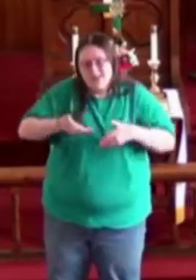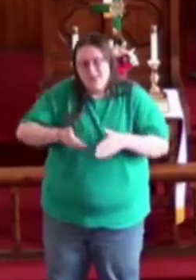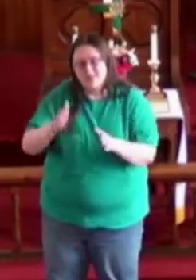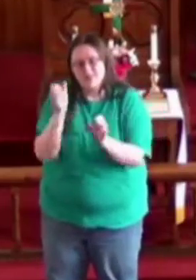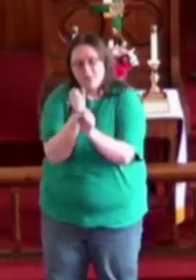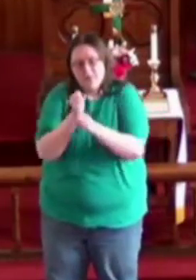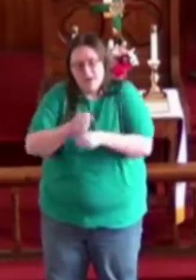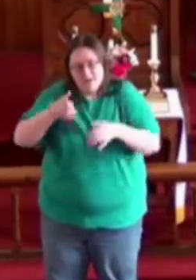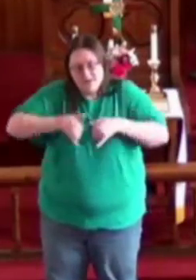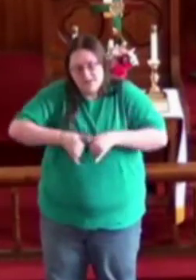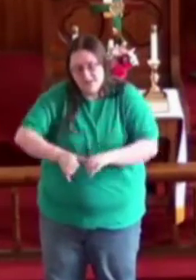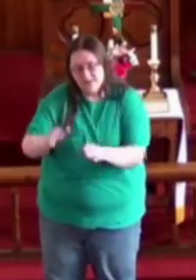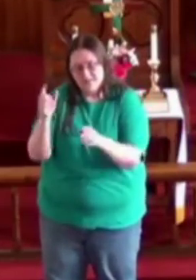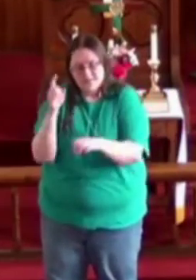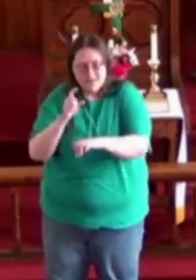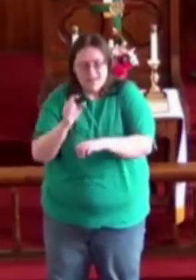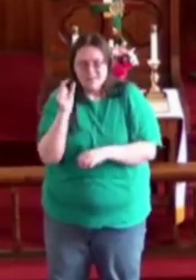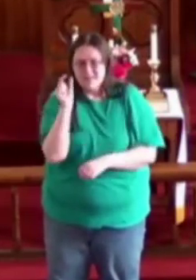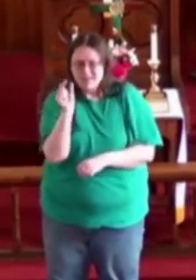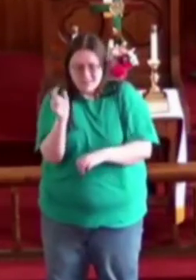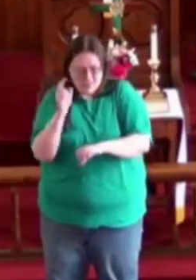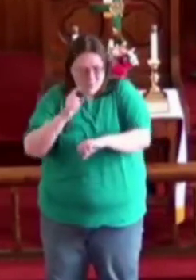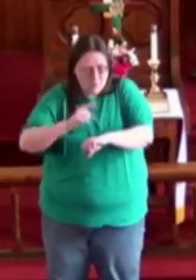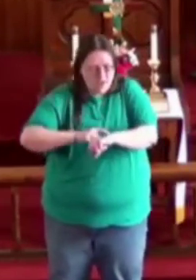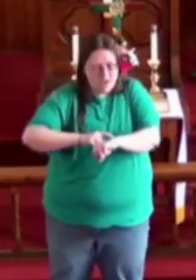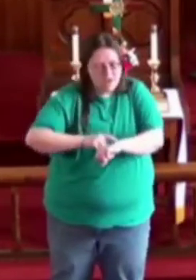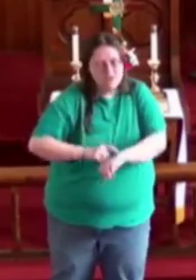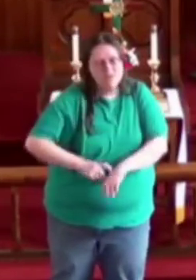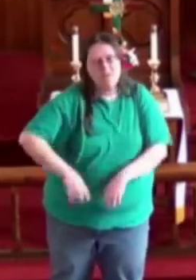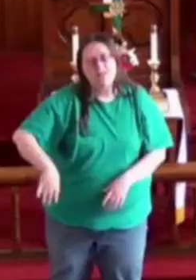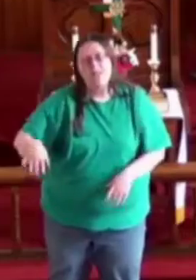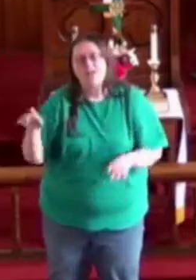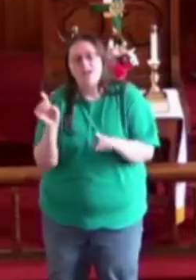Let's make it last a little while